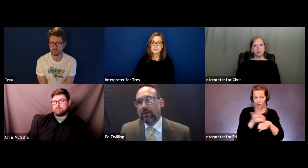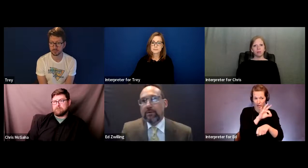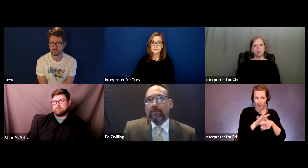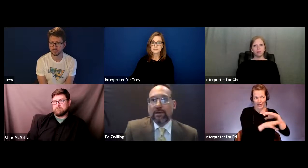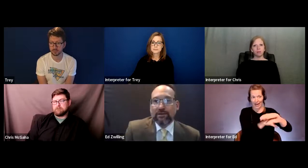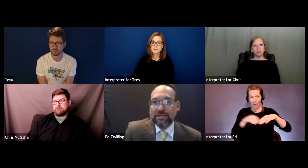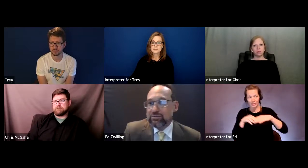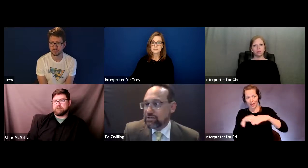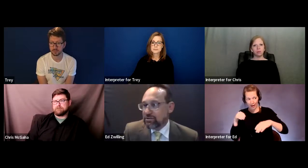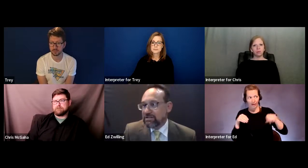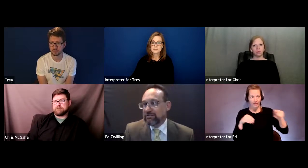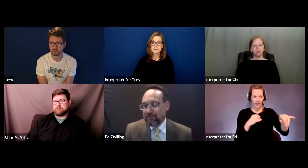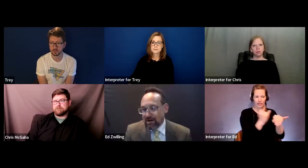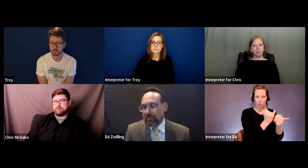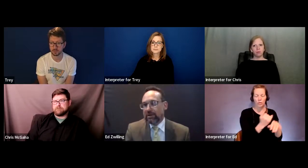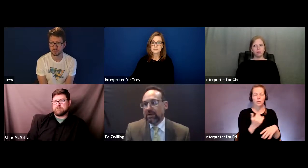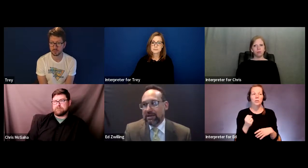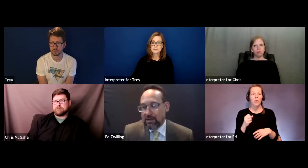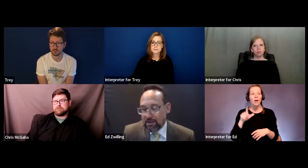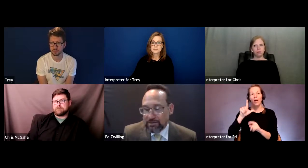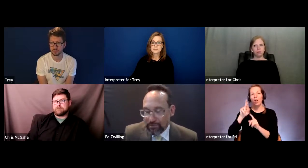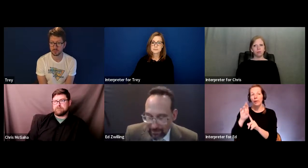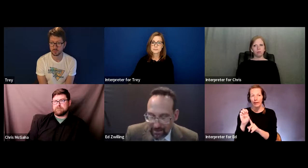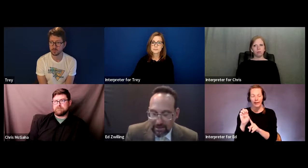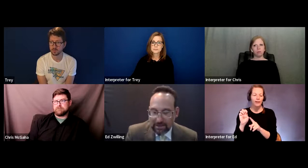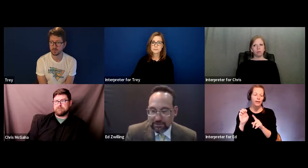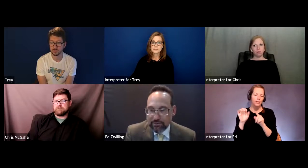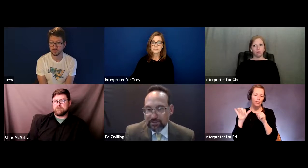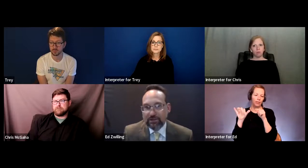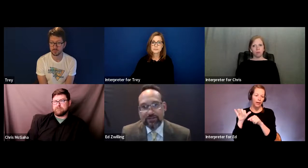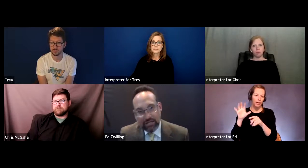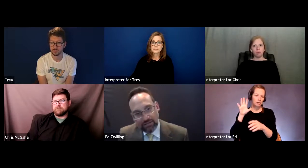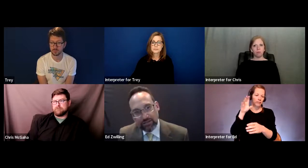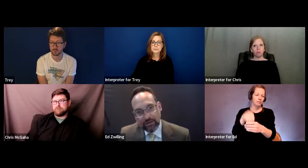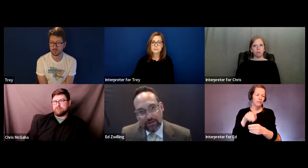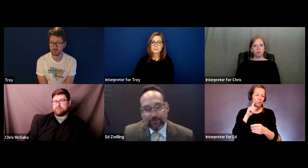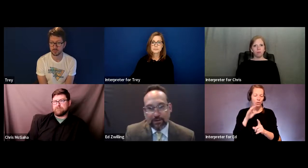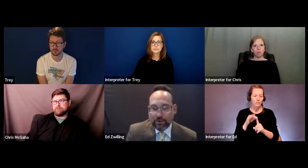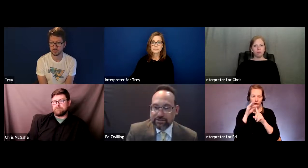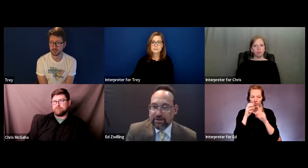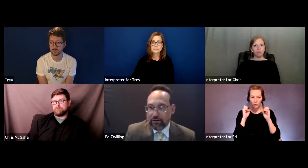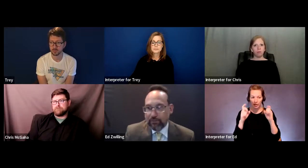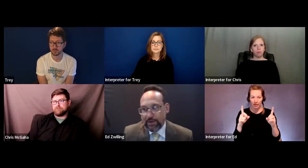Now, least restrictive environment can come into play in special education, which you